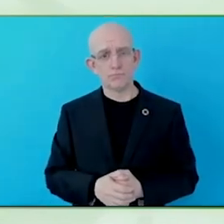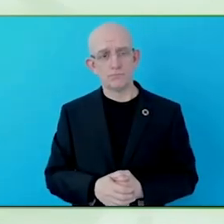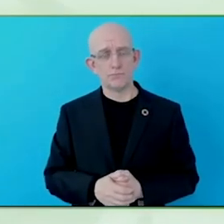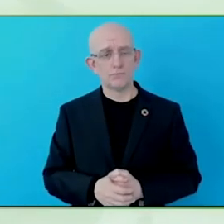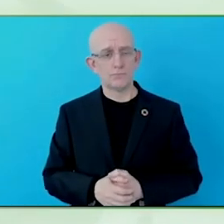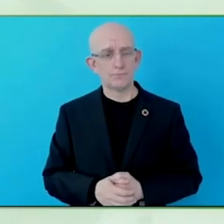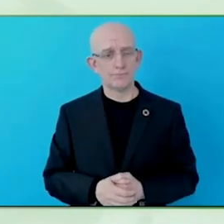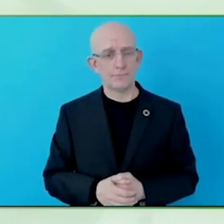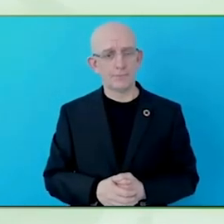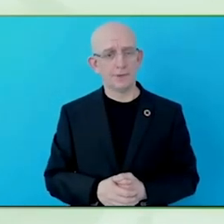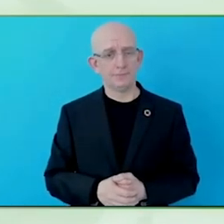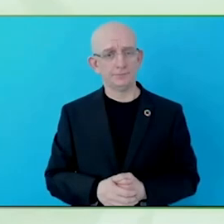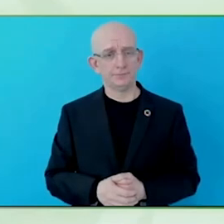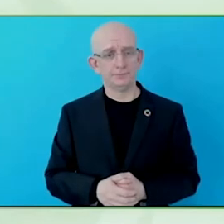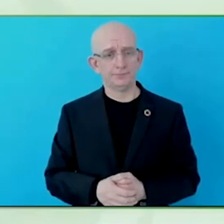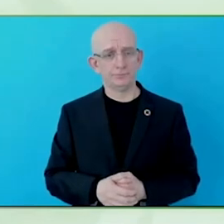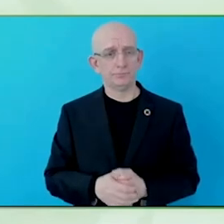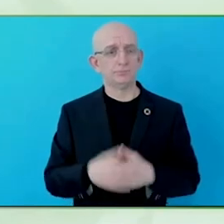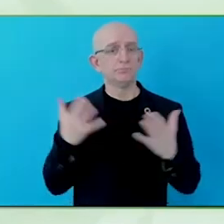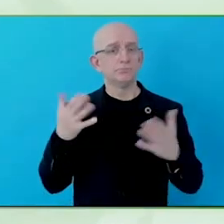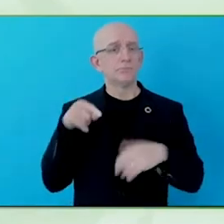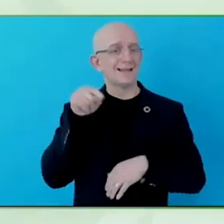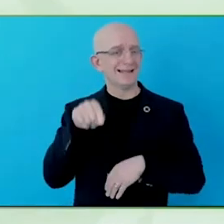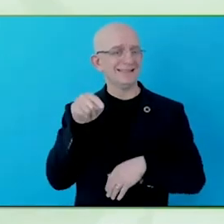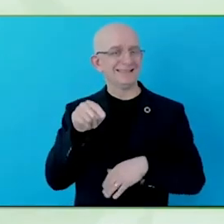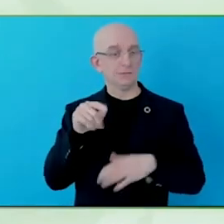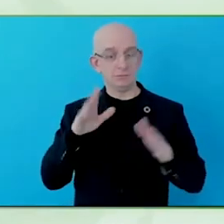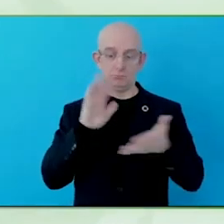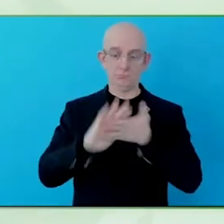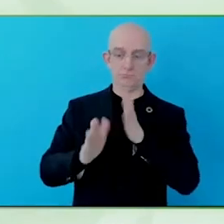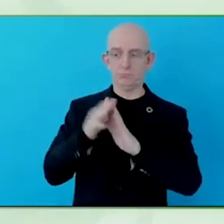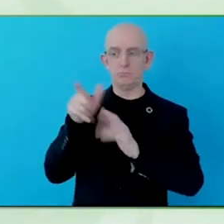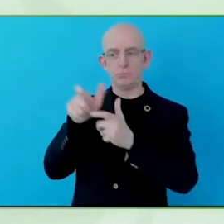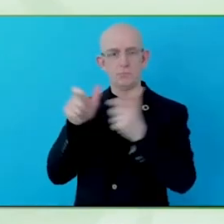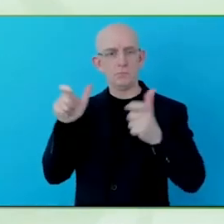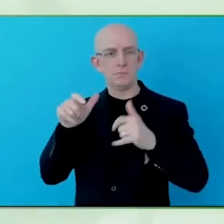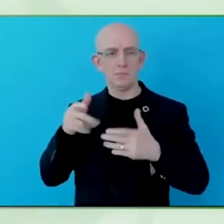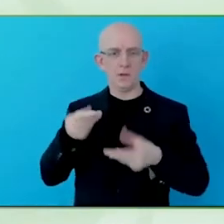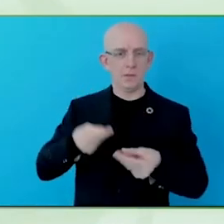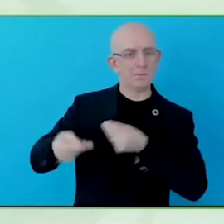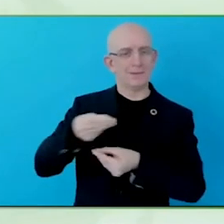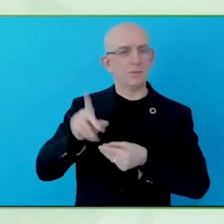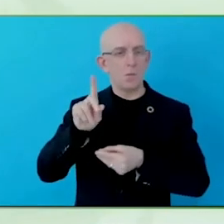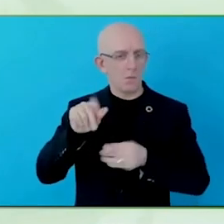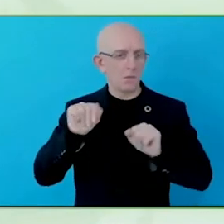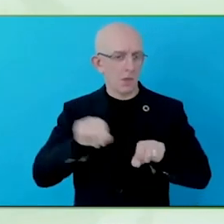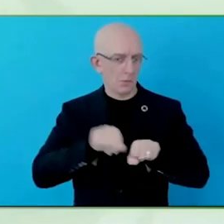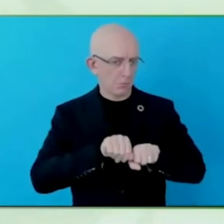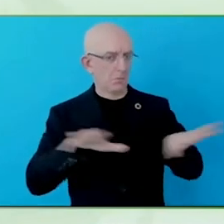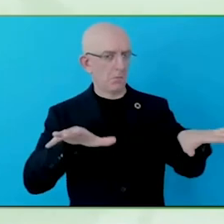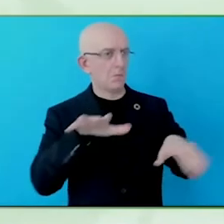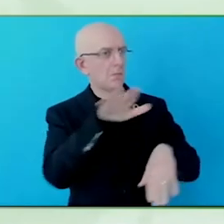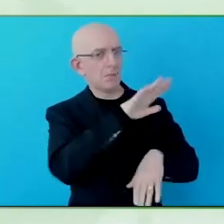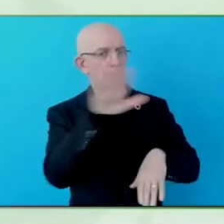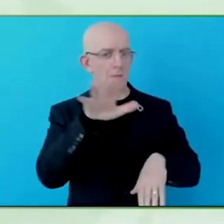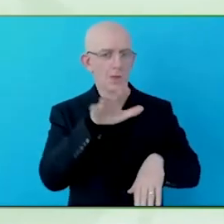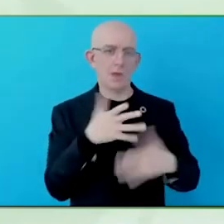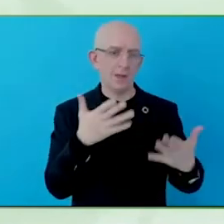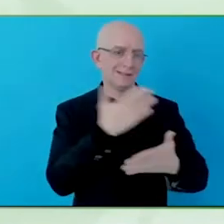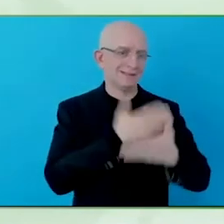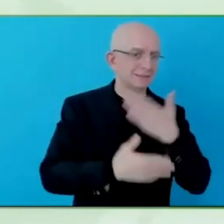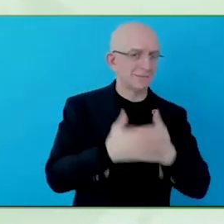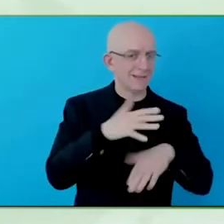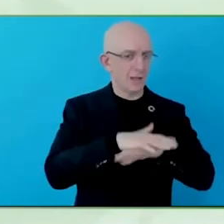I would like to add before we finish, we